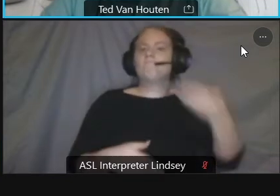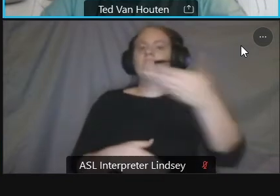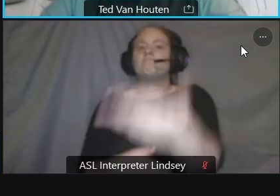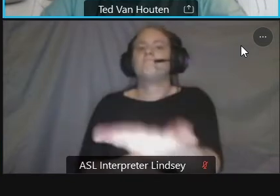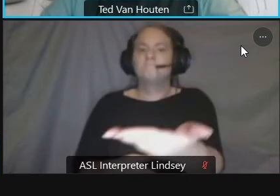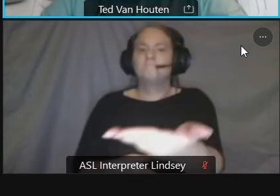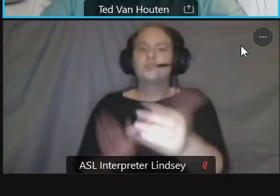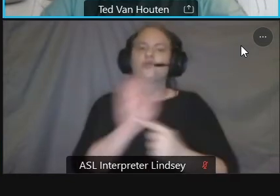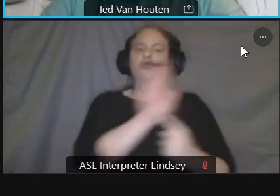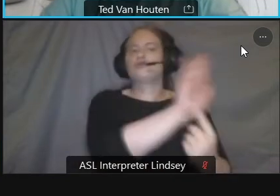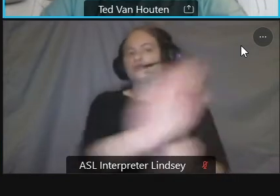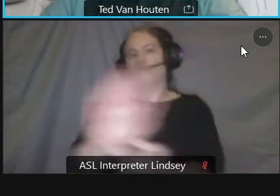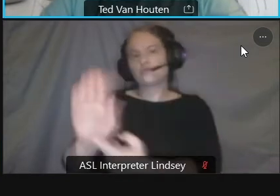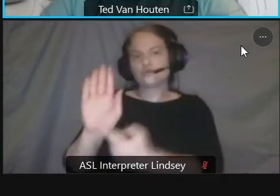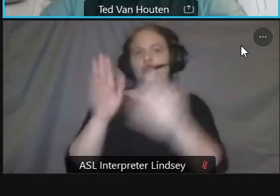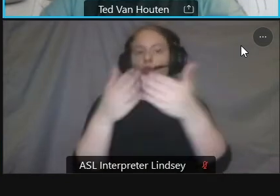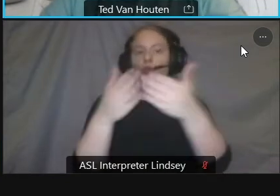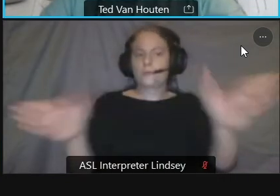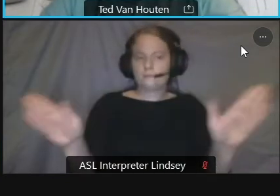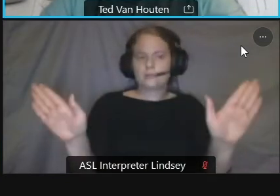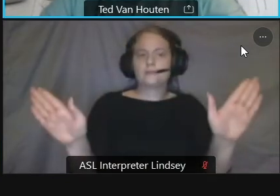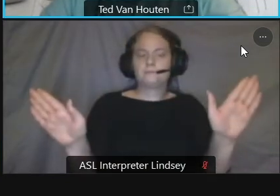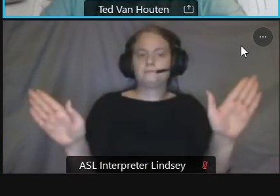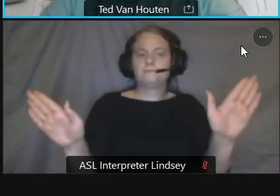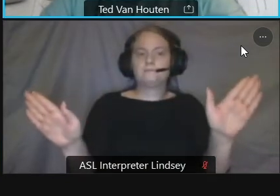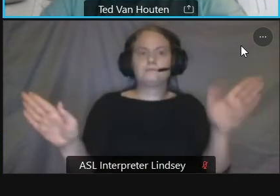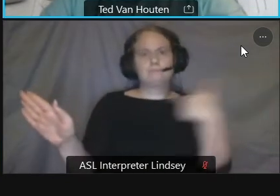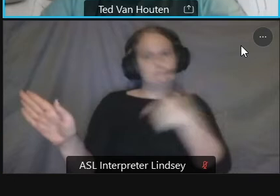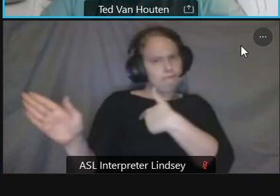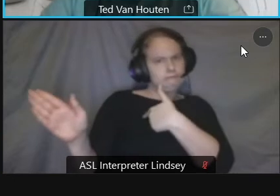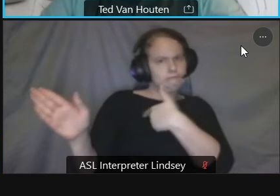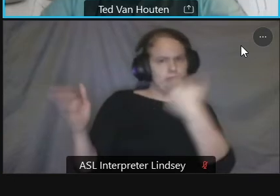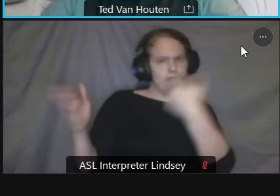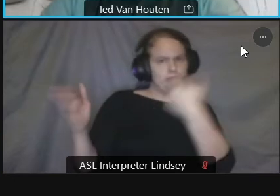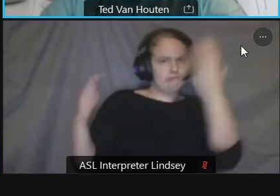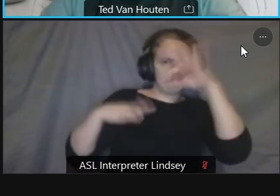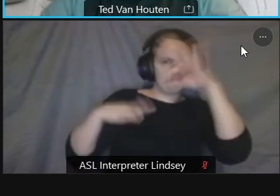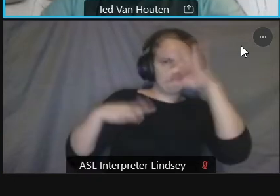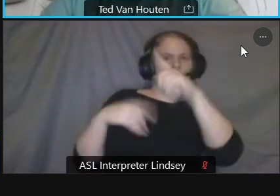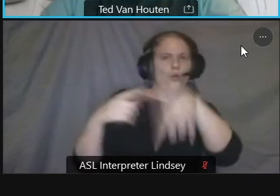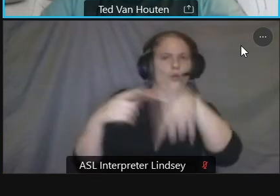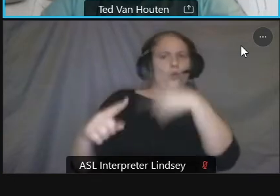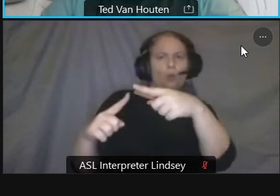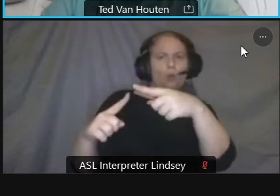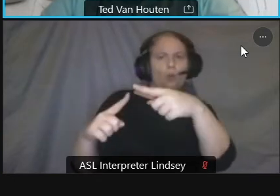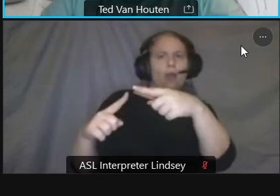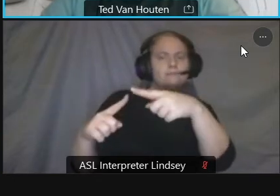um but uh that's that's our our plan is to come back to you in the fall with our second um